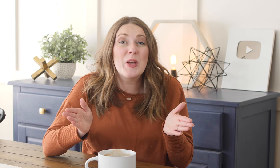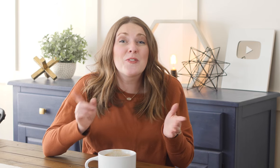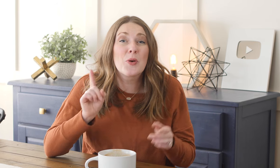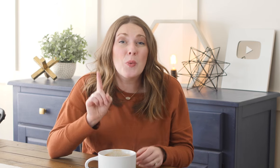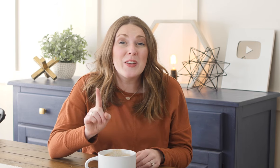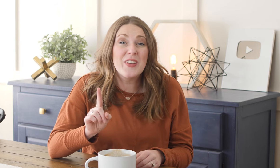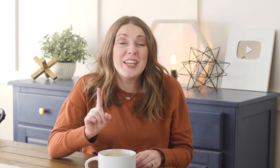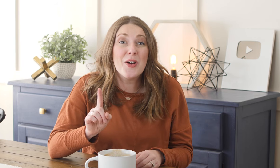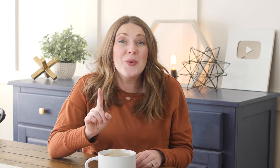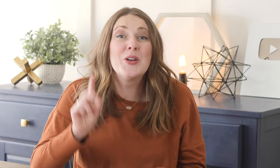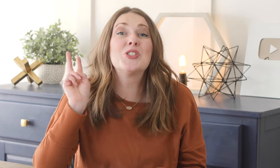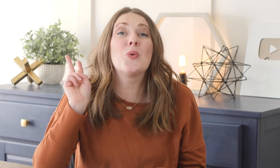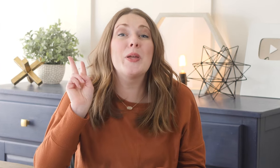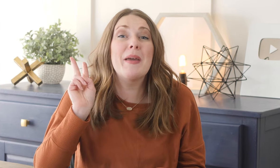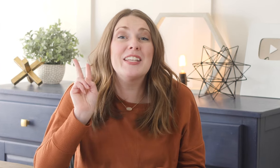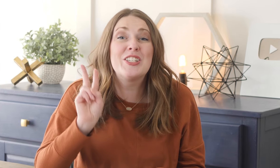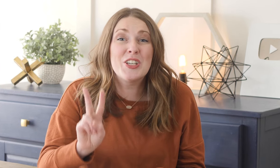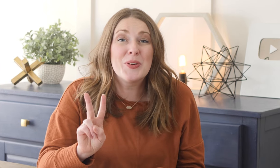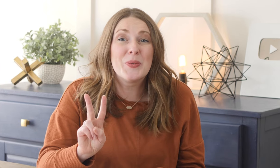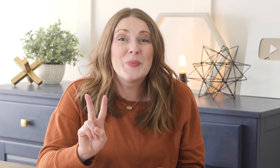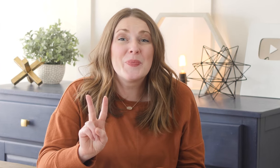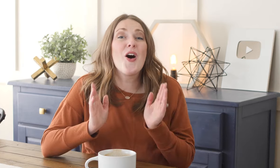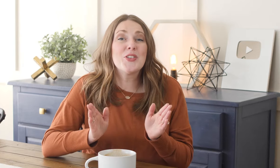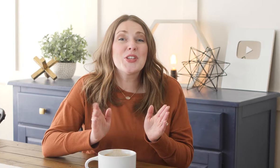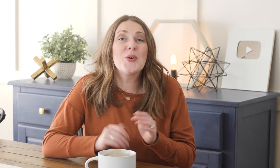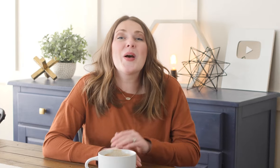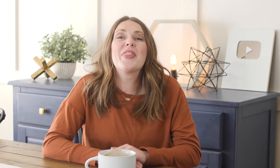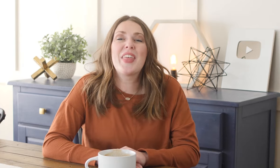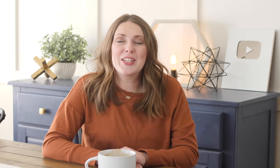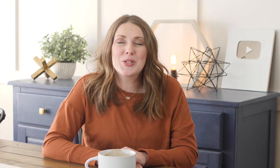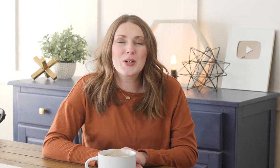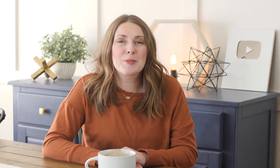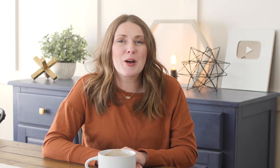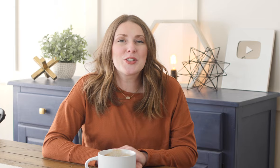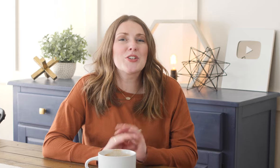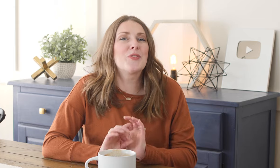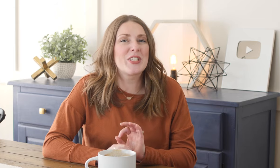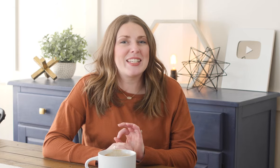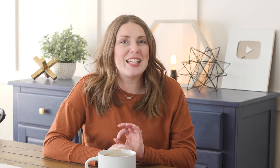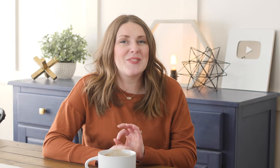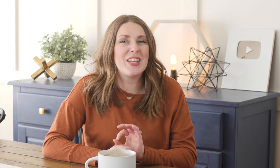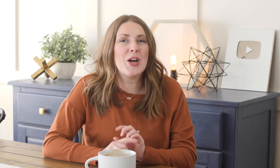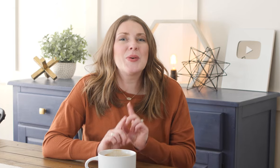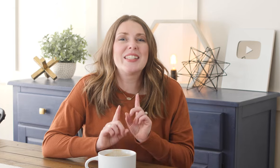big for one video, so we made two. Also, thanks to our sponsor for today's video